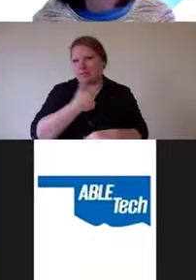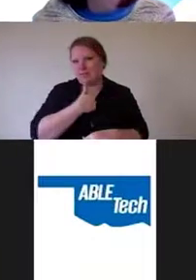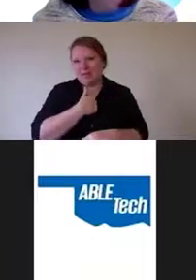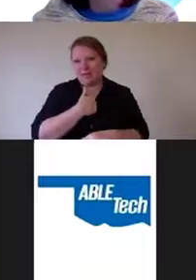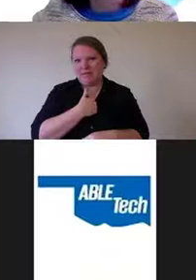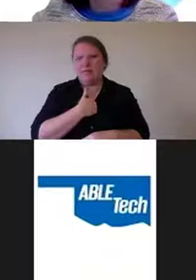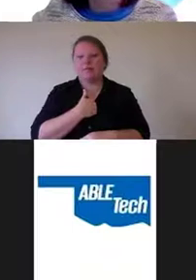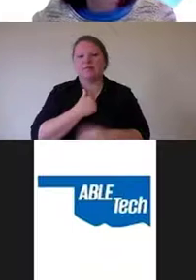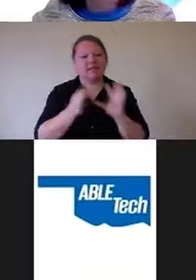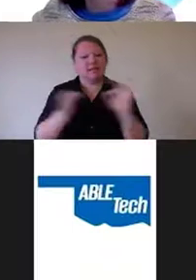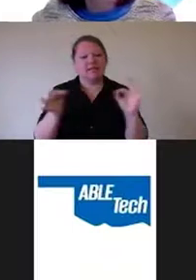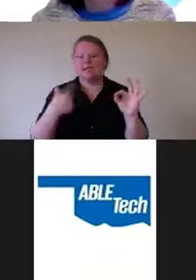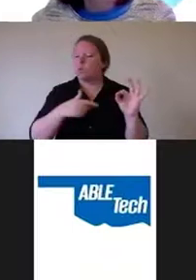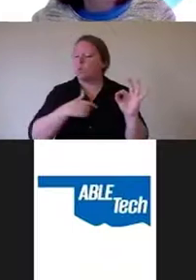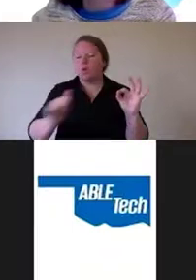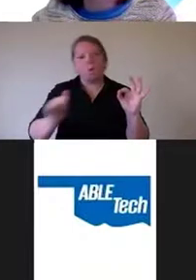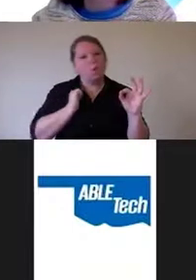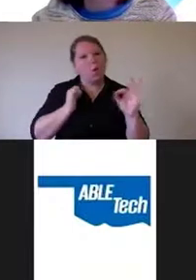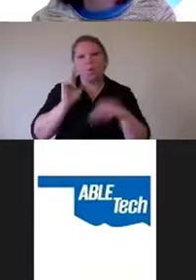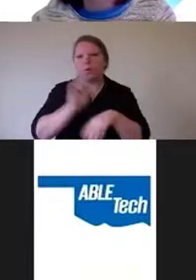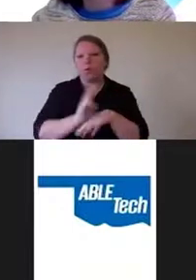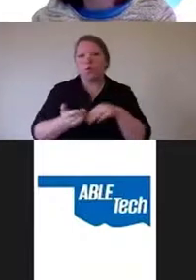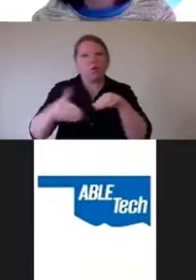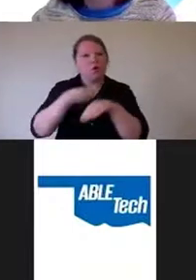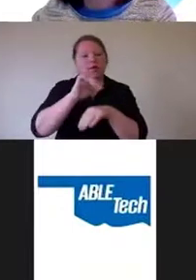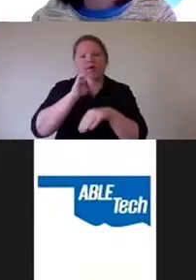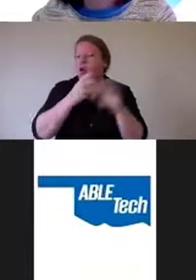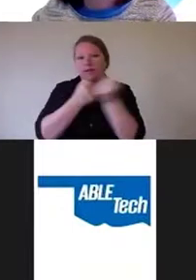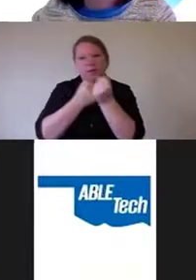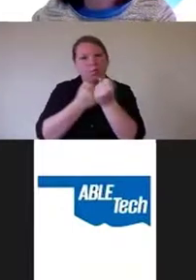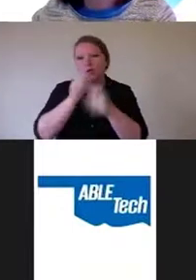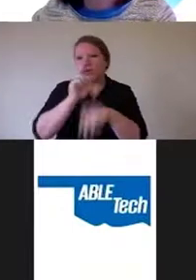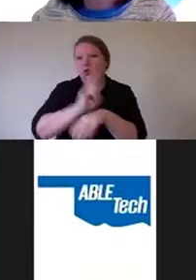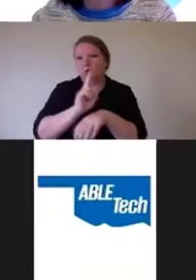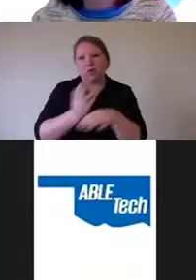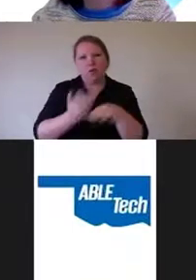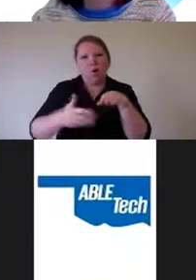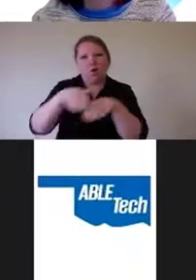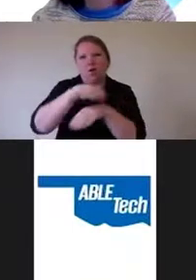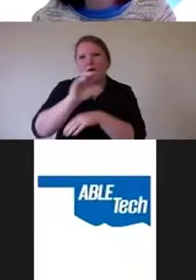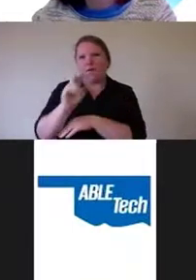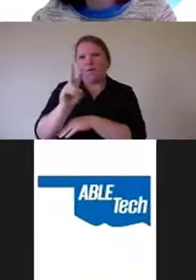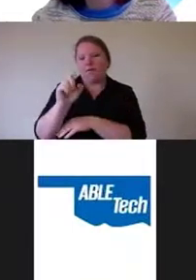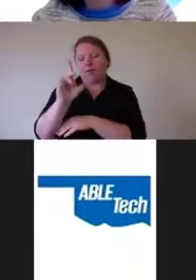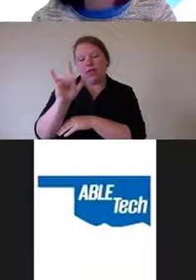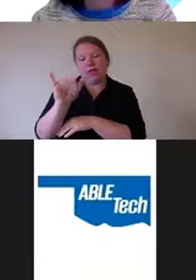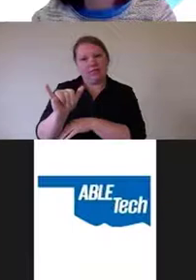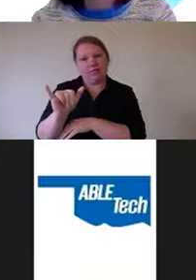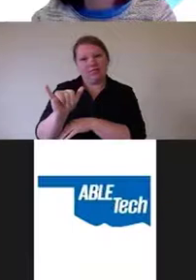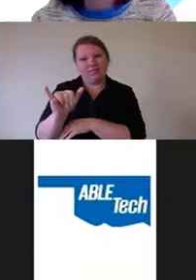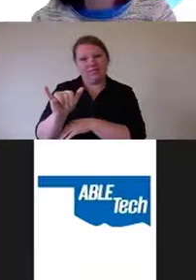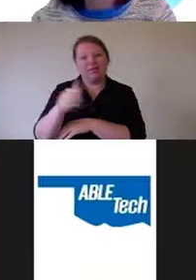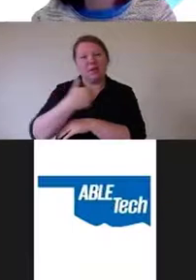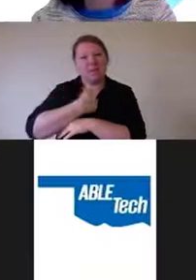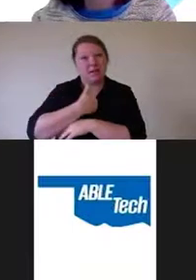and we do not support the use of overlays. So I would recommend that if you haven't gone to this page before,